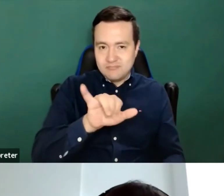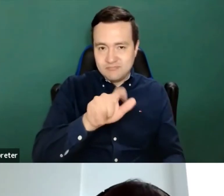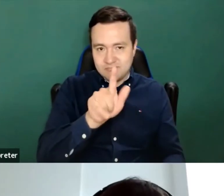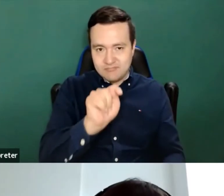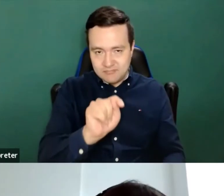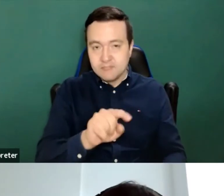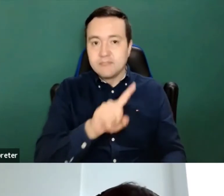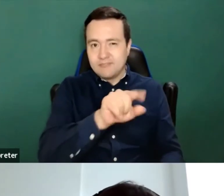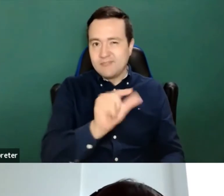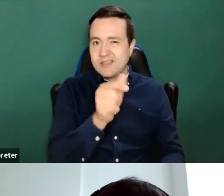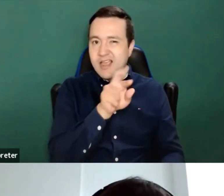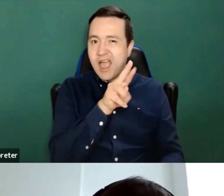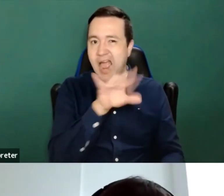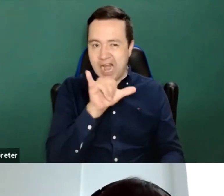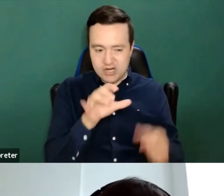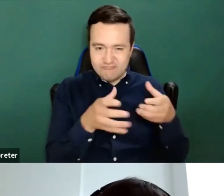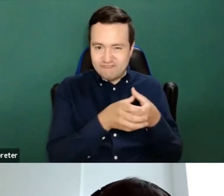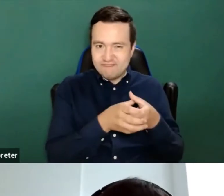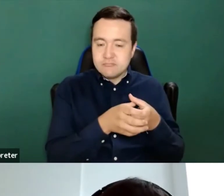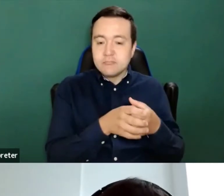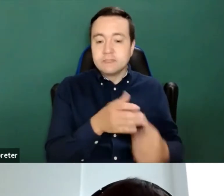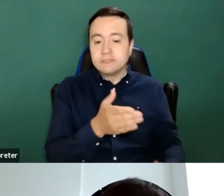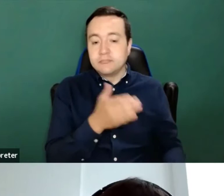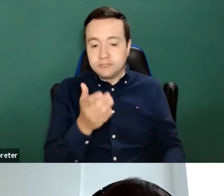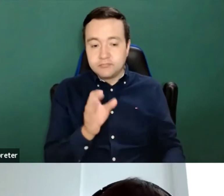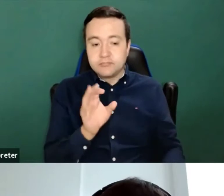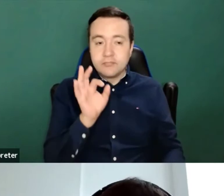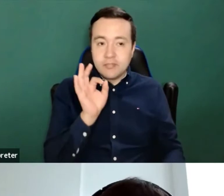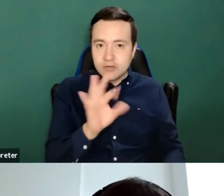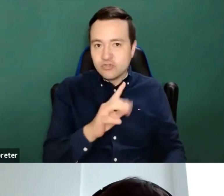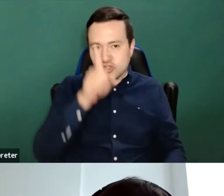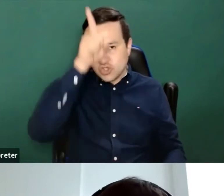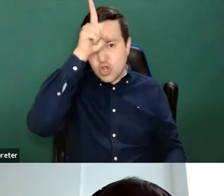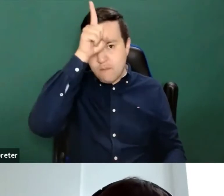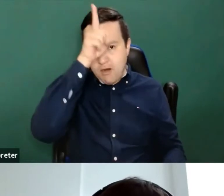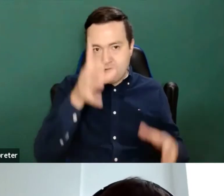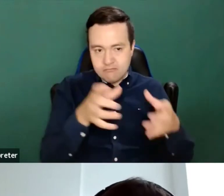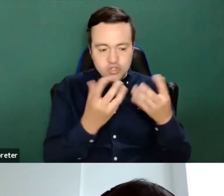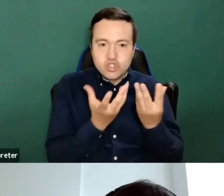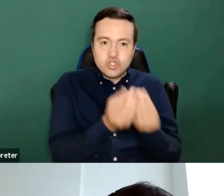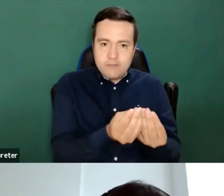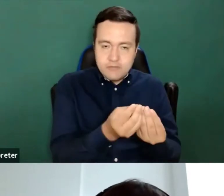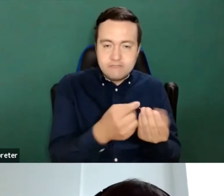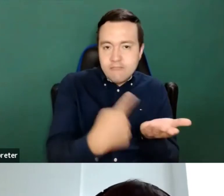cofounders of liability Duff the German speaking chapter of the of it so very happy to have